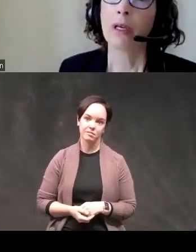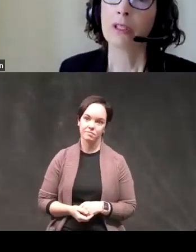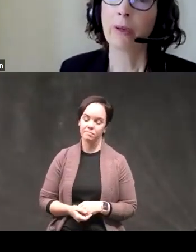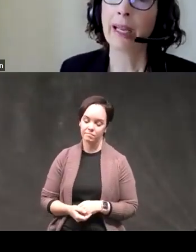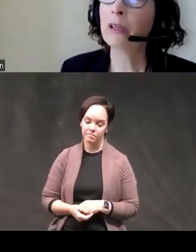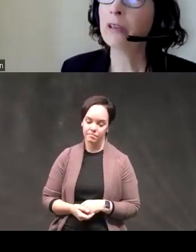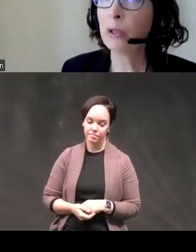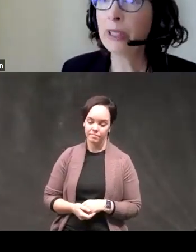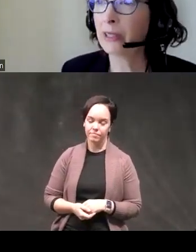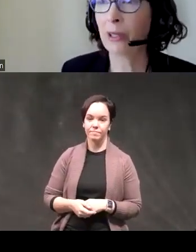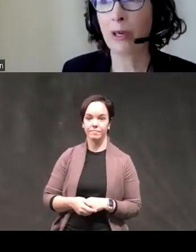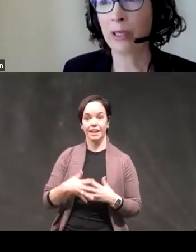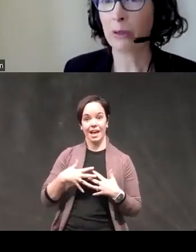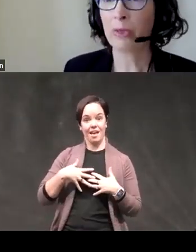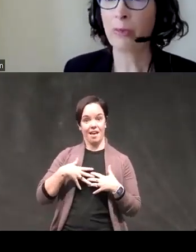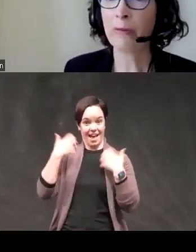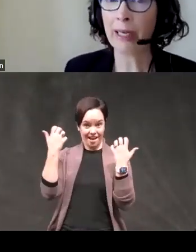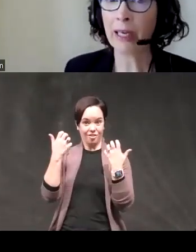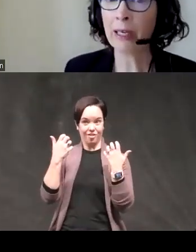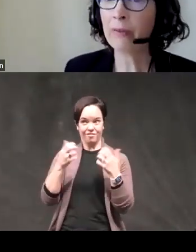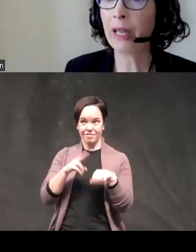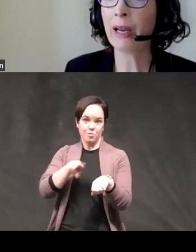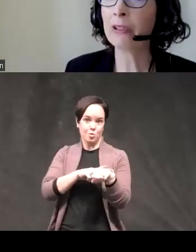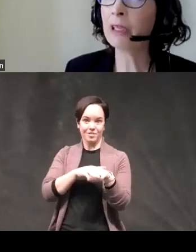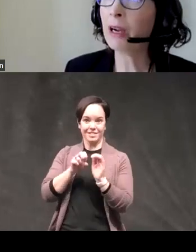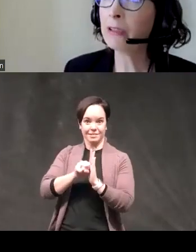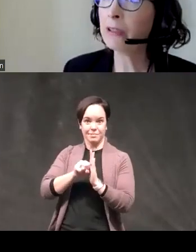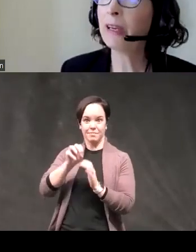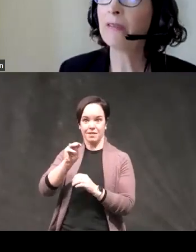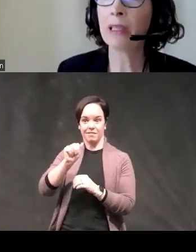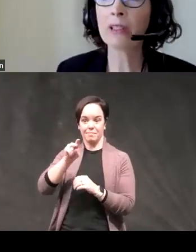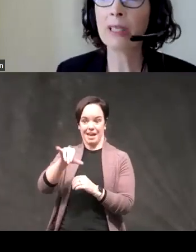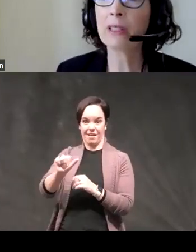so anger of course is a cardinal symptom of mania and after recovery rate violence rates